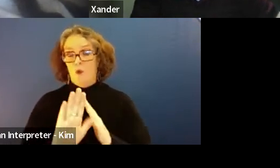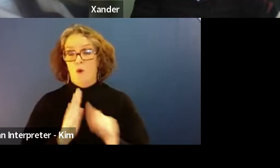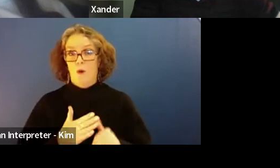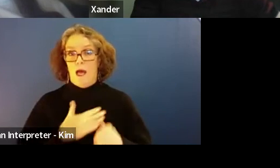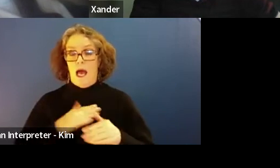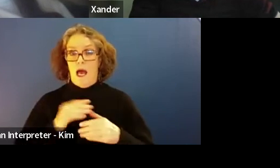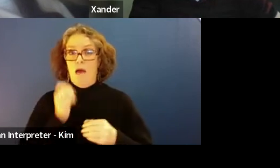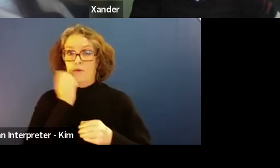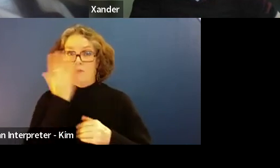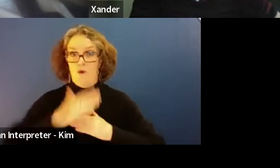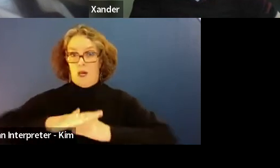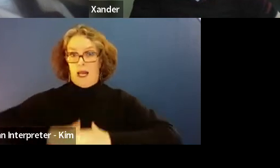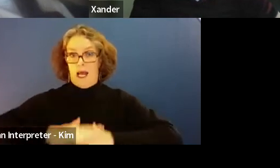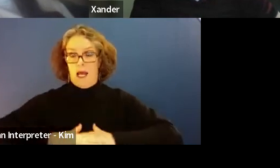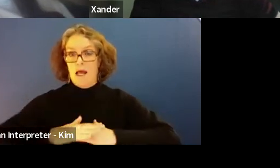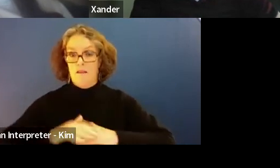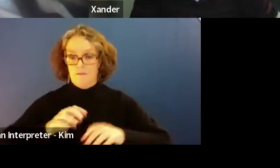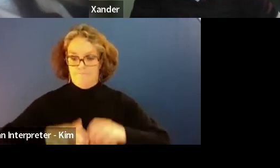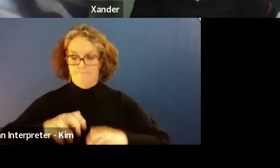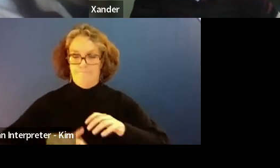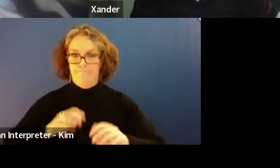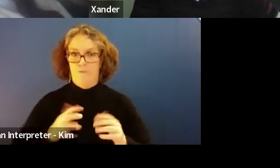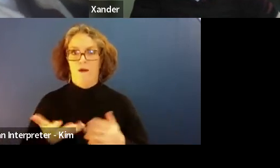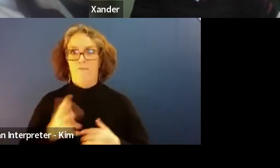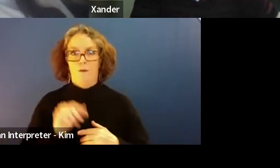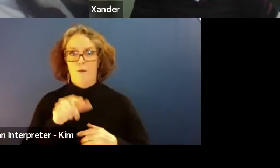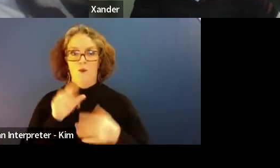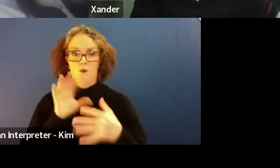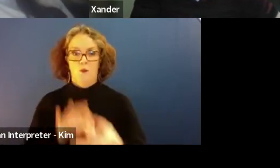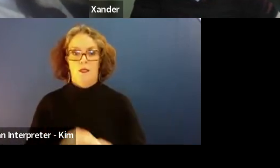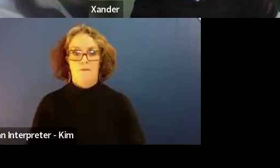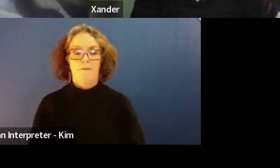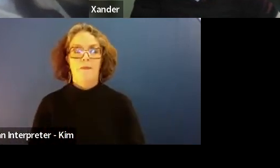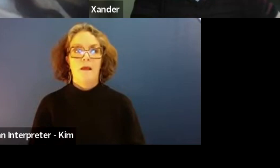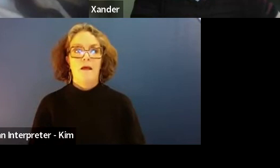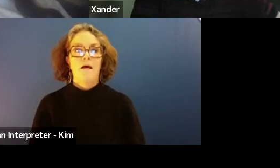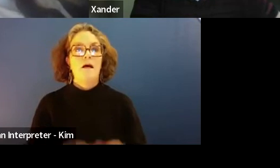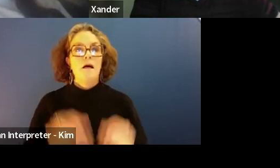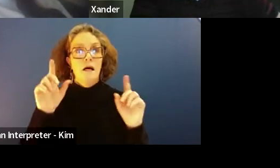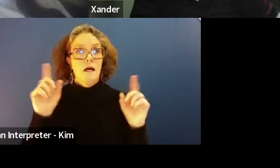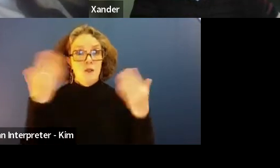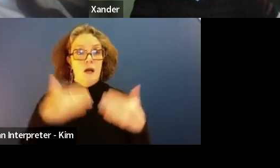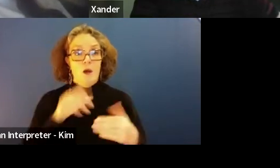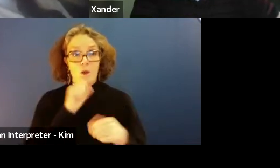In today's webinar. By going to be discussing what school ready could mean for you.